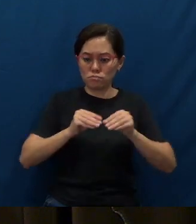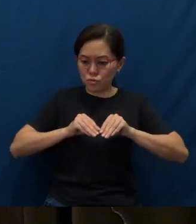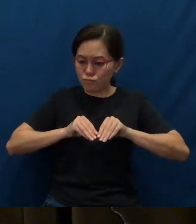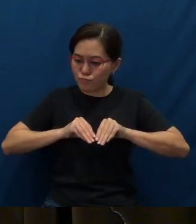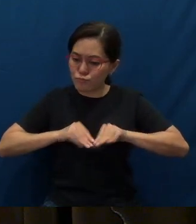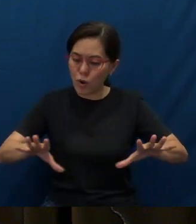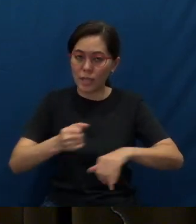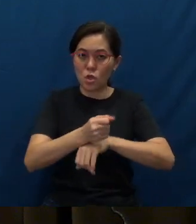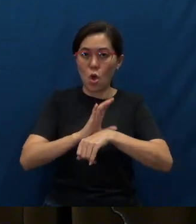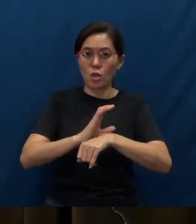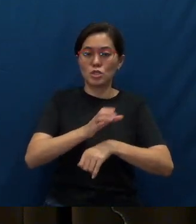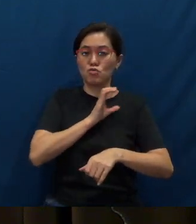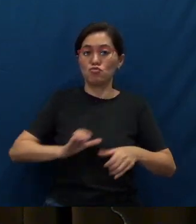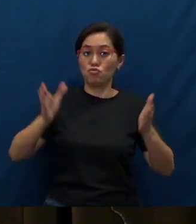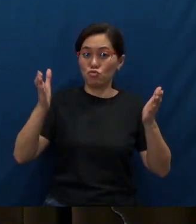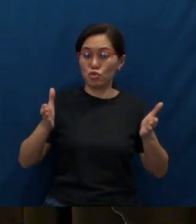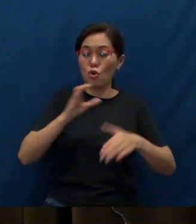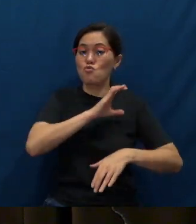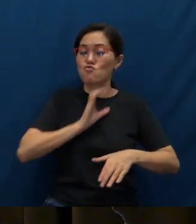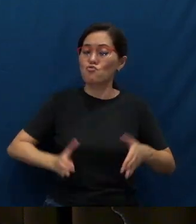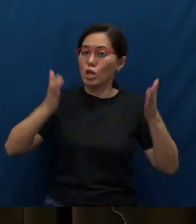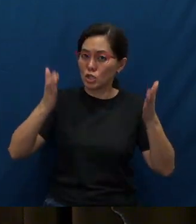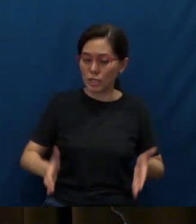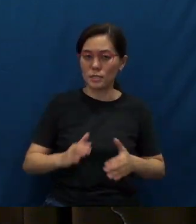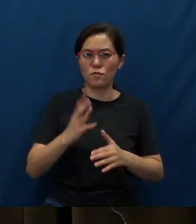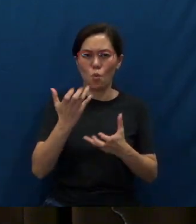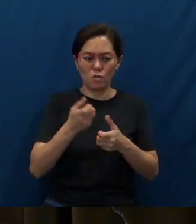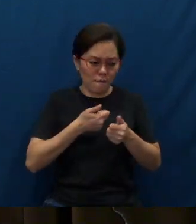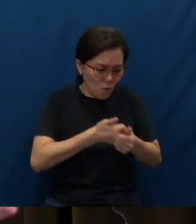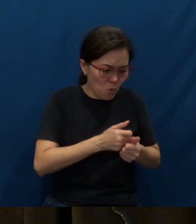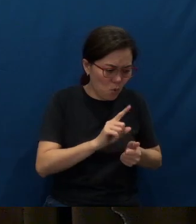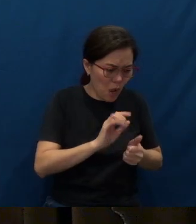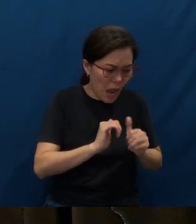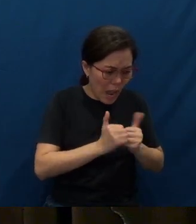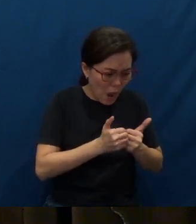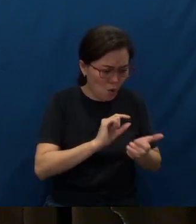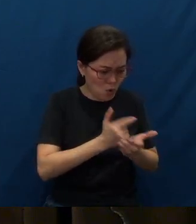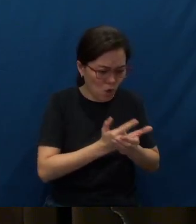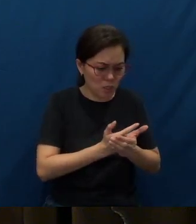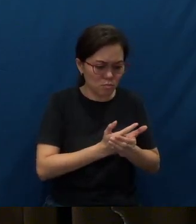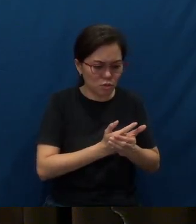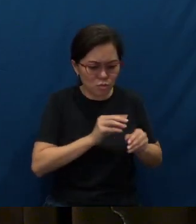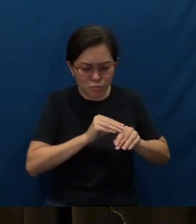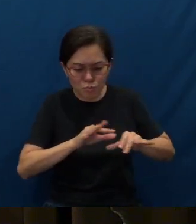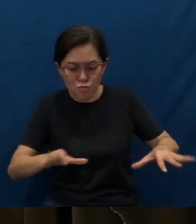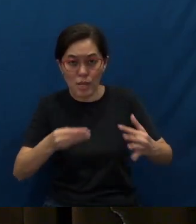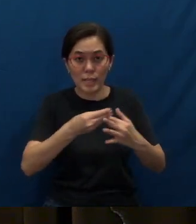Now, if you want to trace how the Gospels spread throughout ancient Rome, you go to the book of Acts.